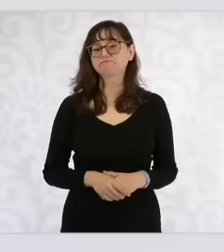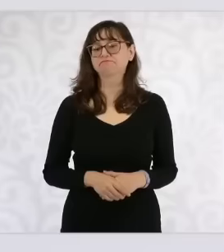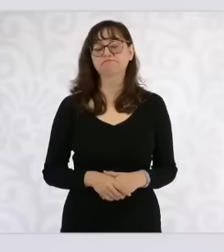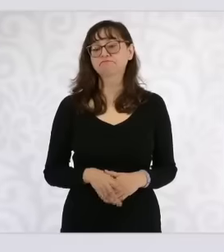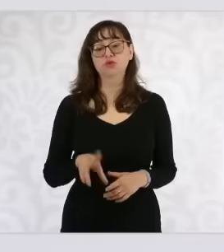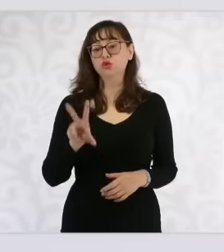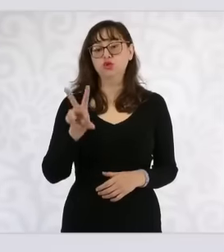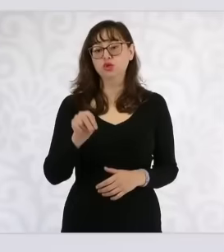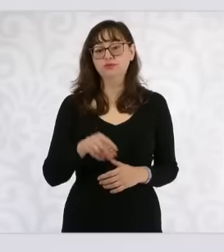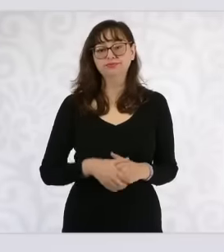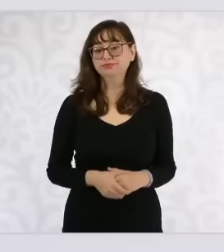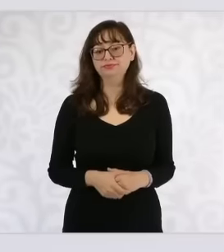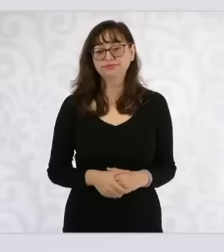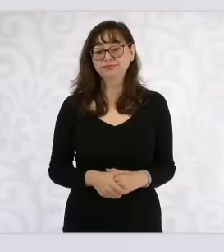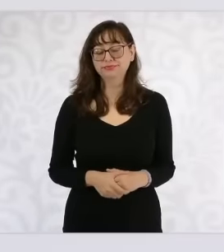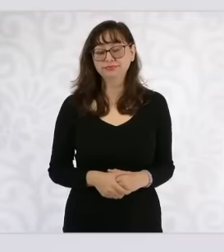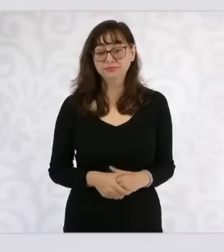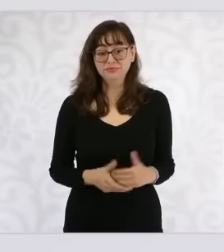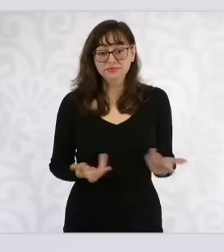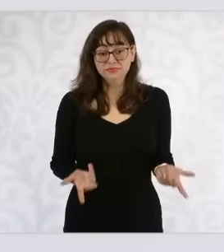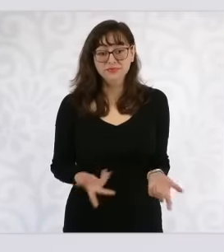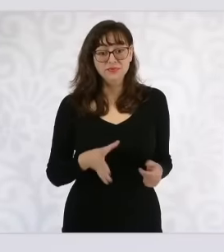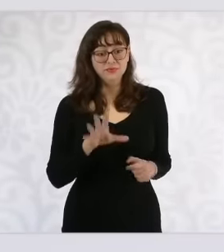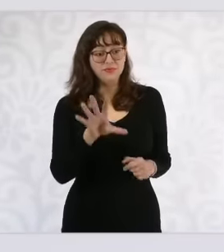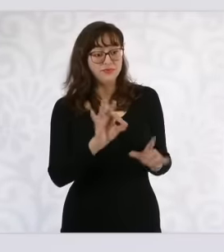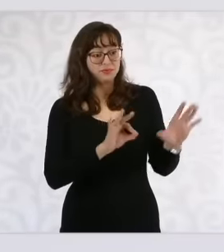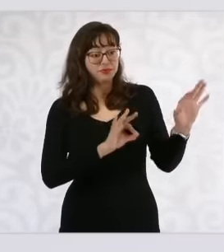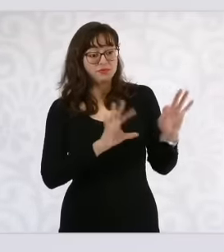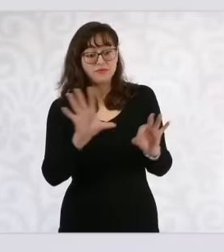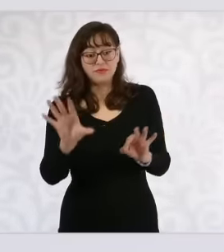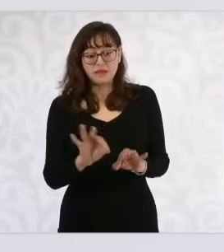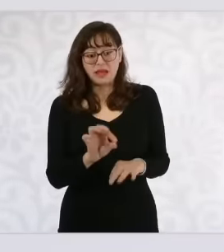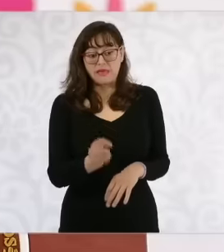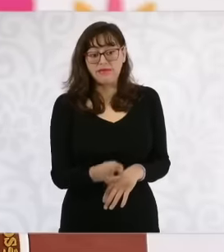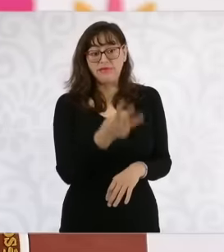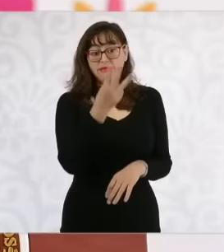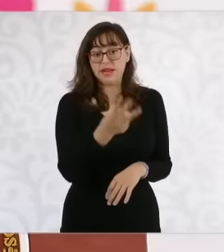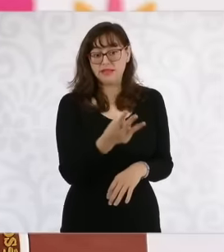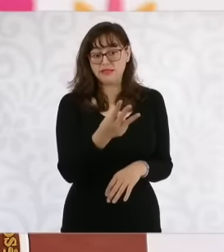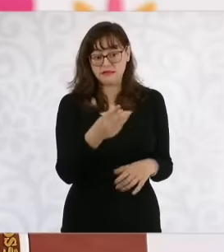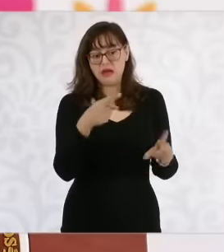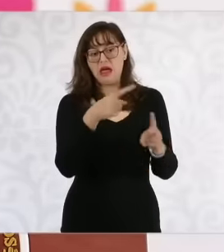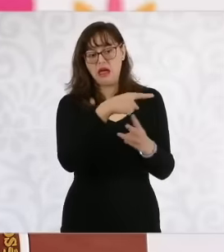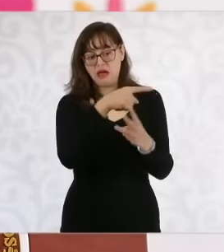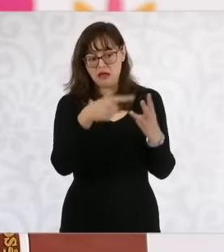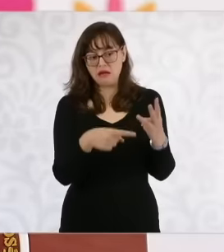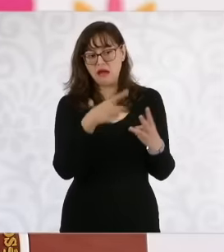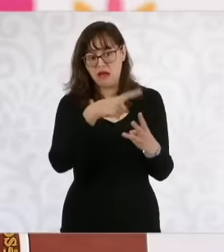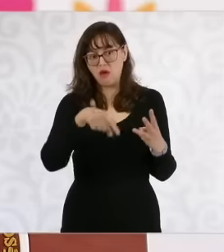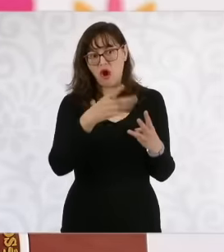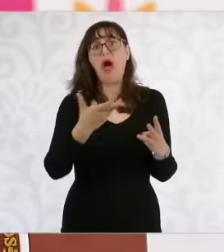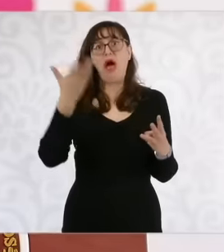three people who have participated in the judicial branch, a president of the court